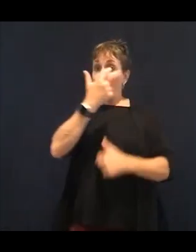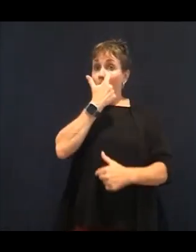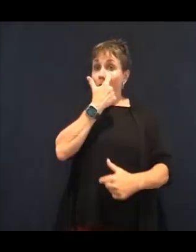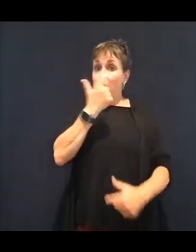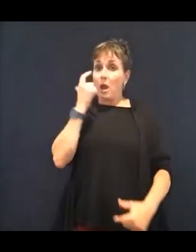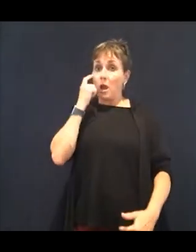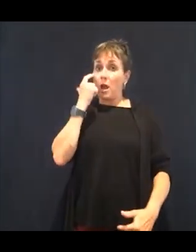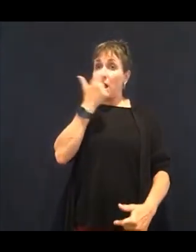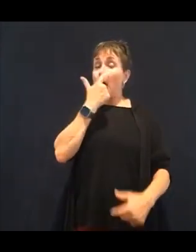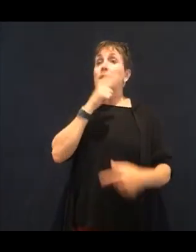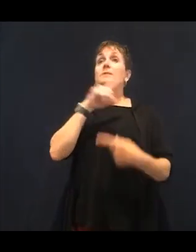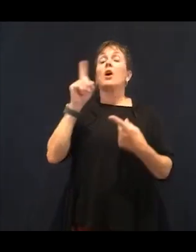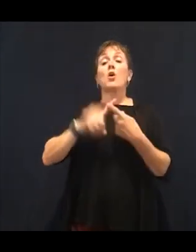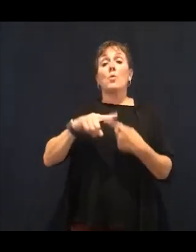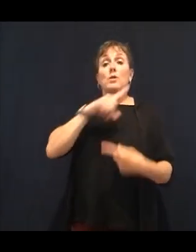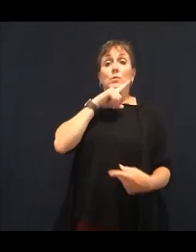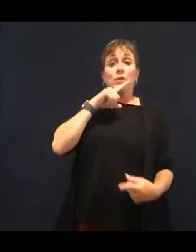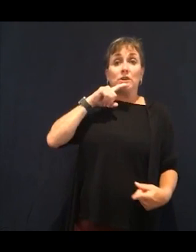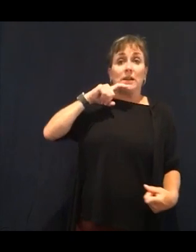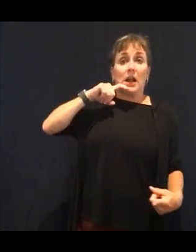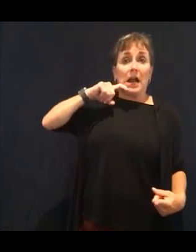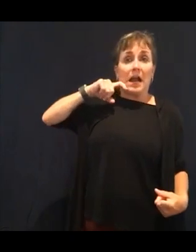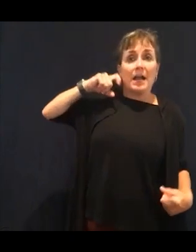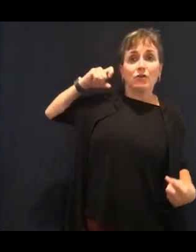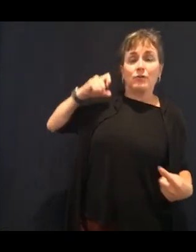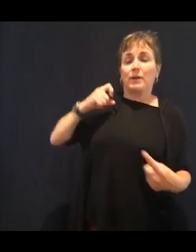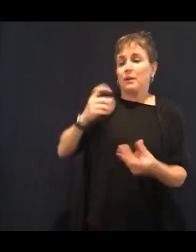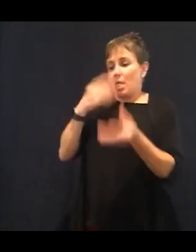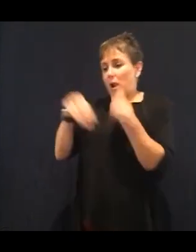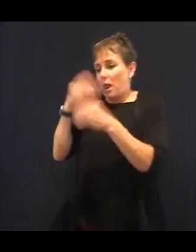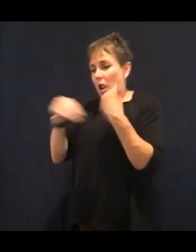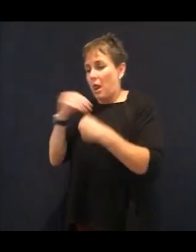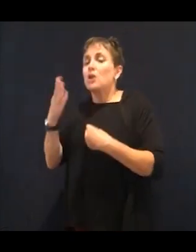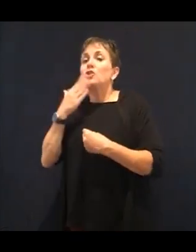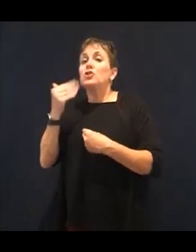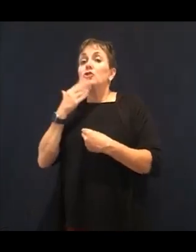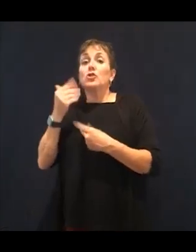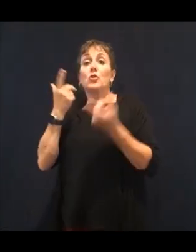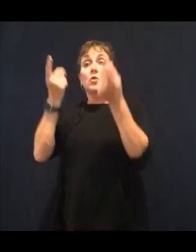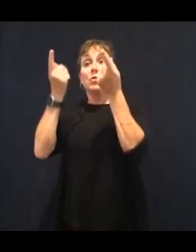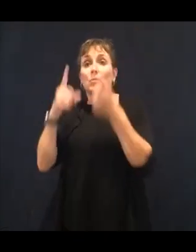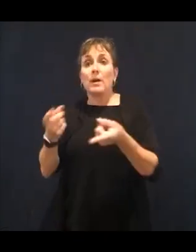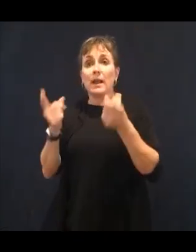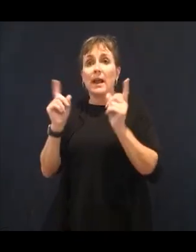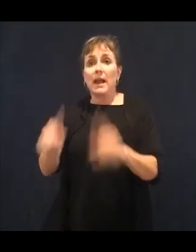of our body, our brain, and literally there is research that--